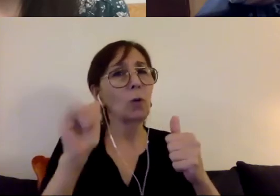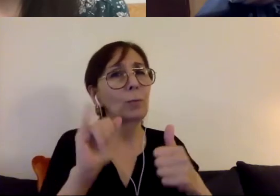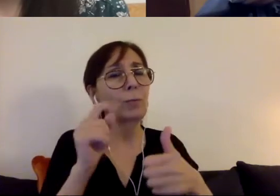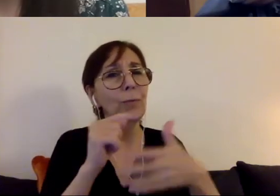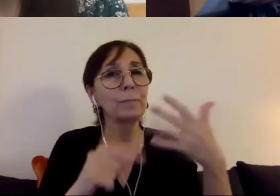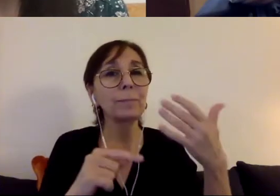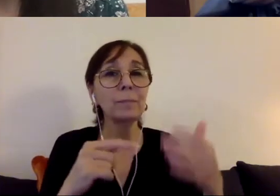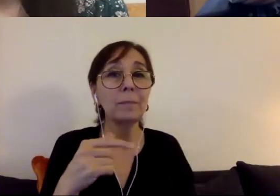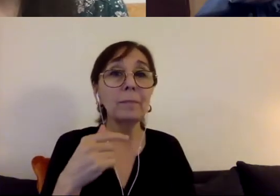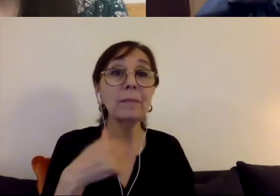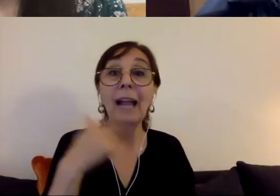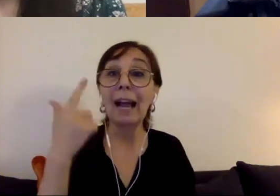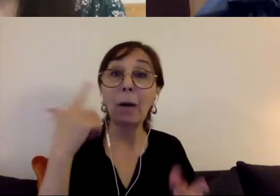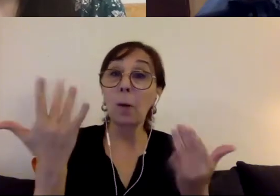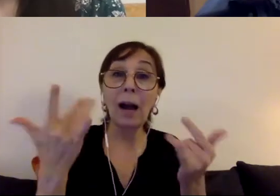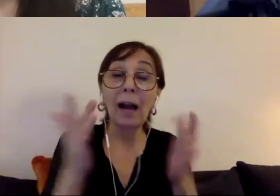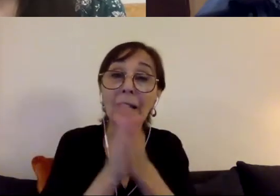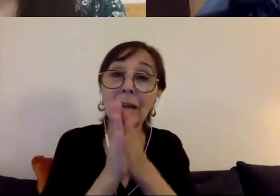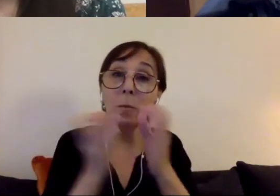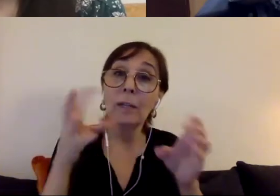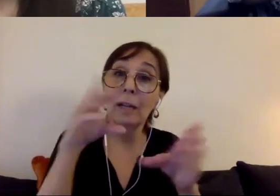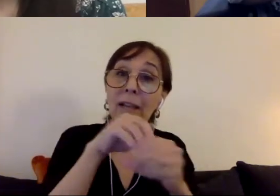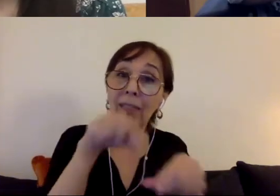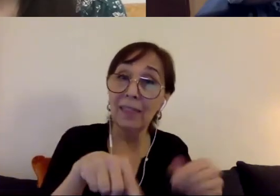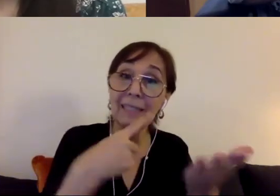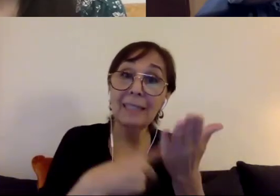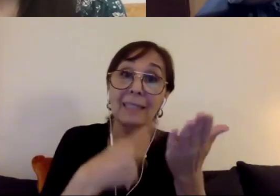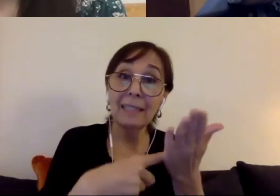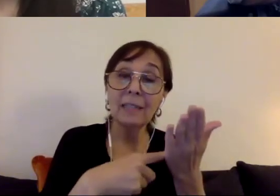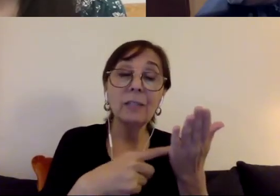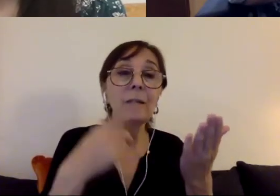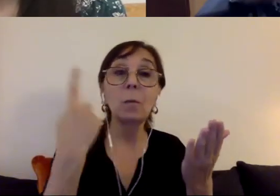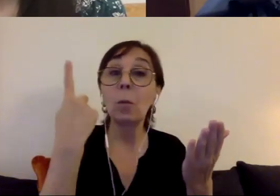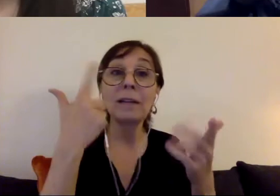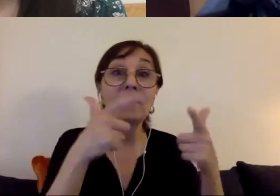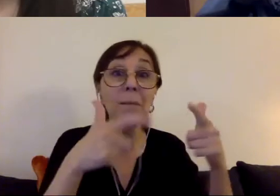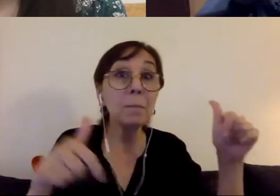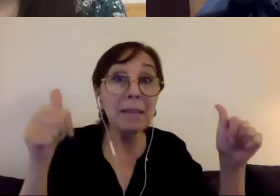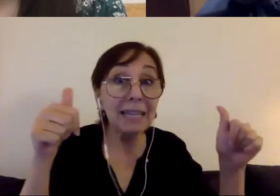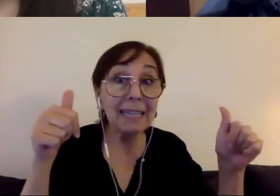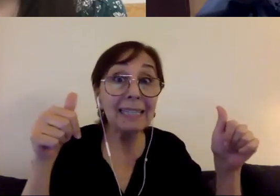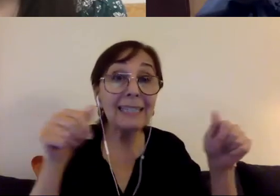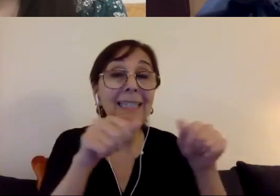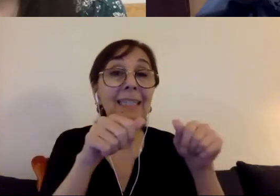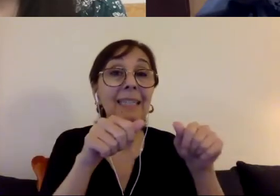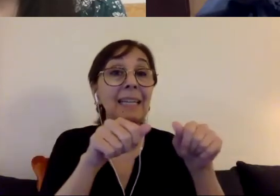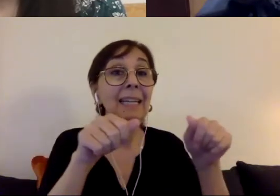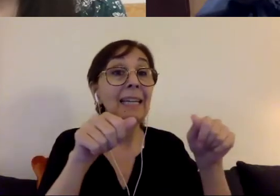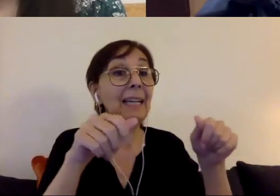discussion today is because one of the major areas where we've not made the